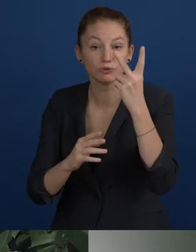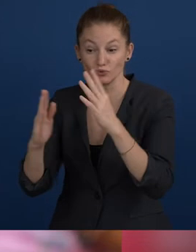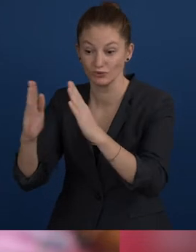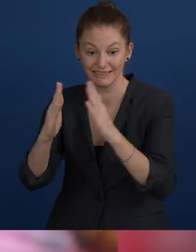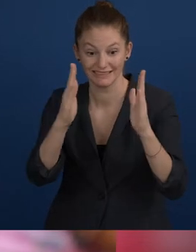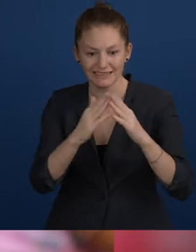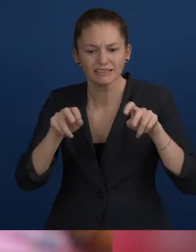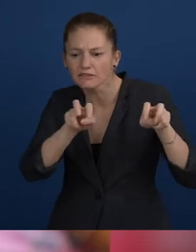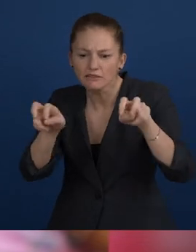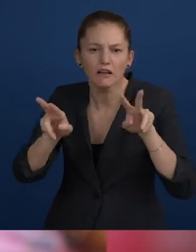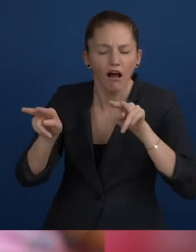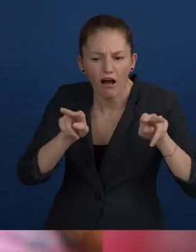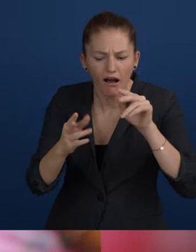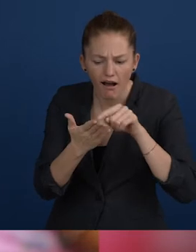using a geo-tagging app.